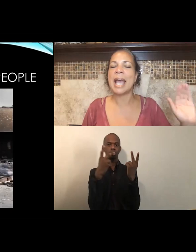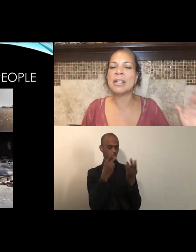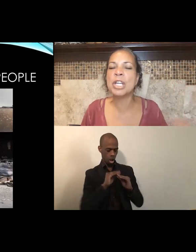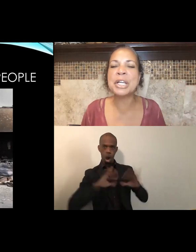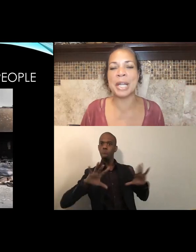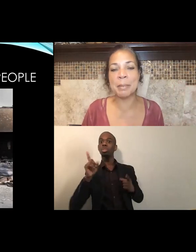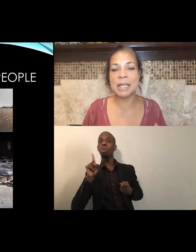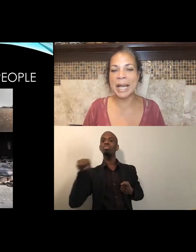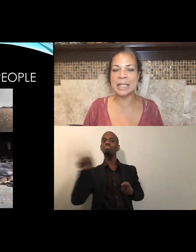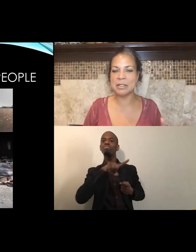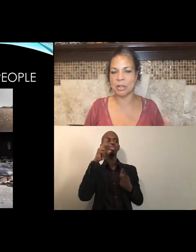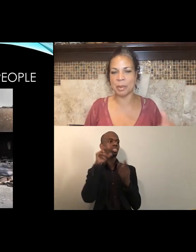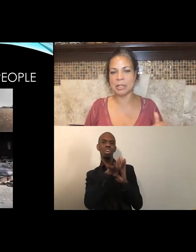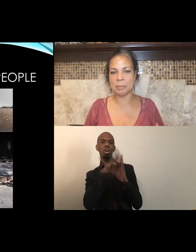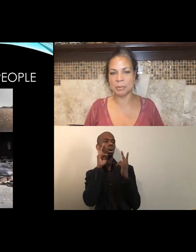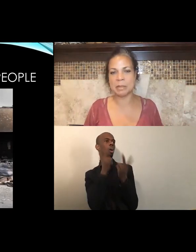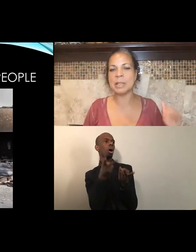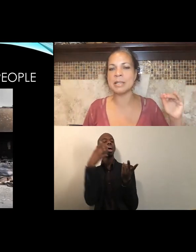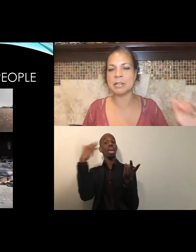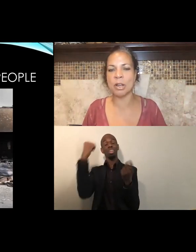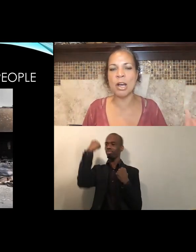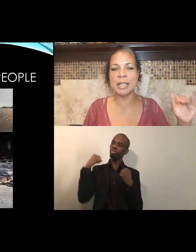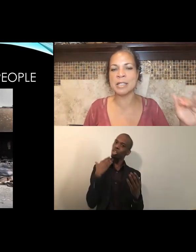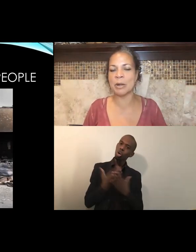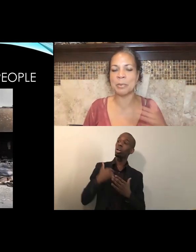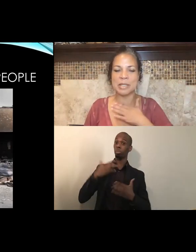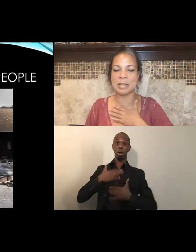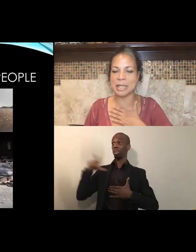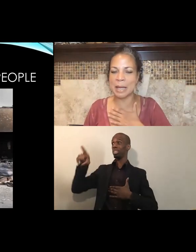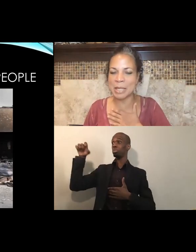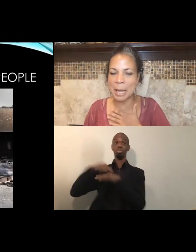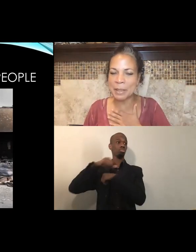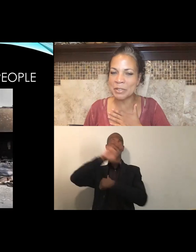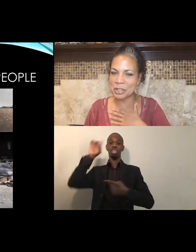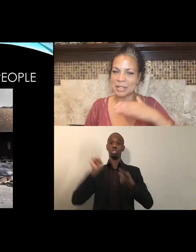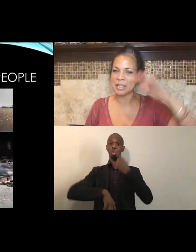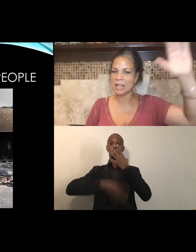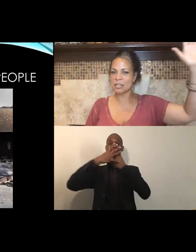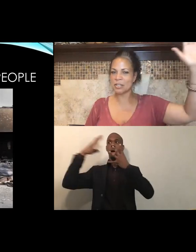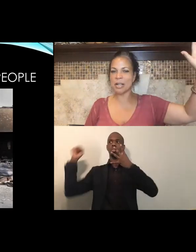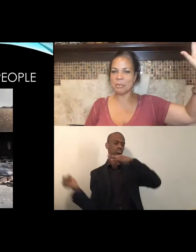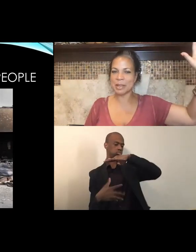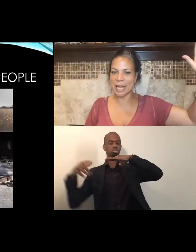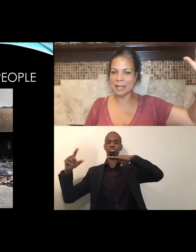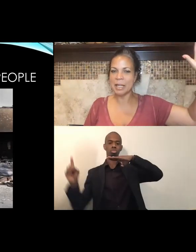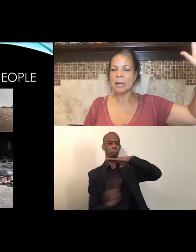And good, I'm glad he's going to prison, because as long as there are prisons, and I'm an abolitionist, started with that,